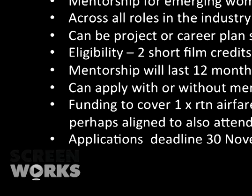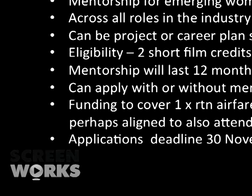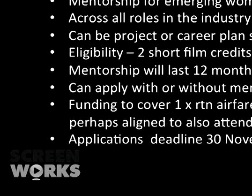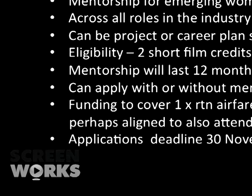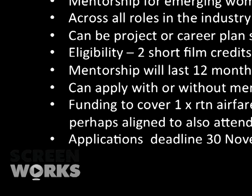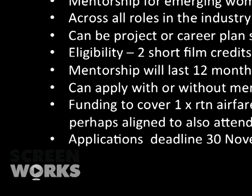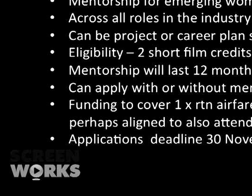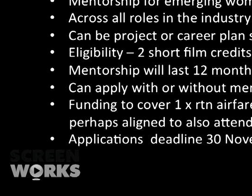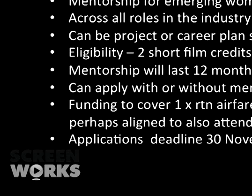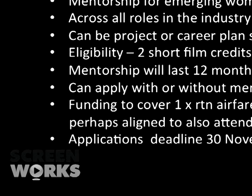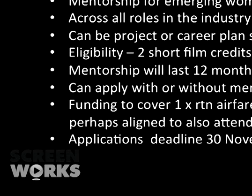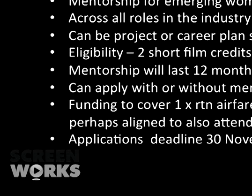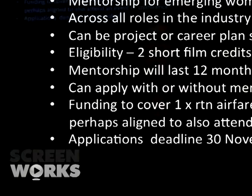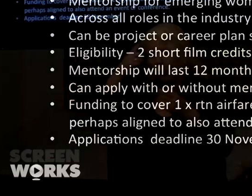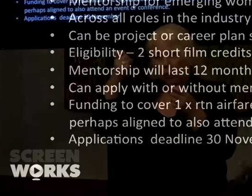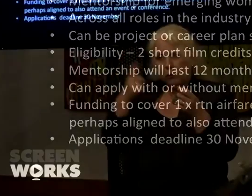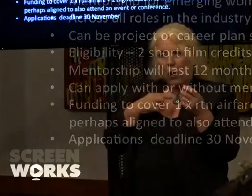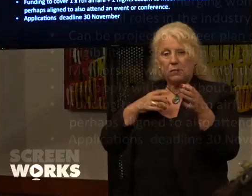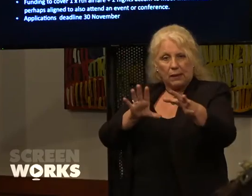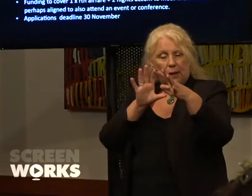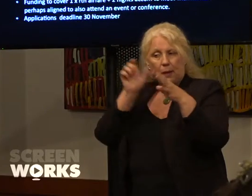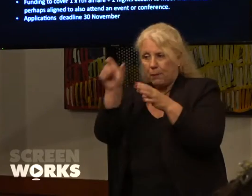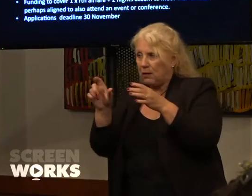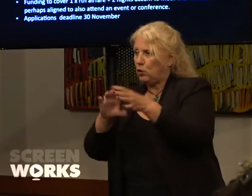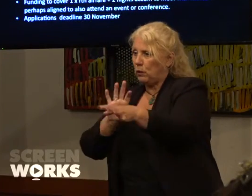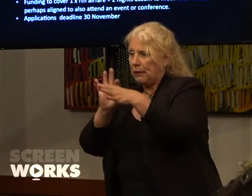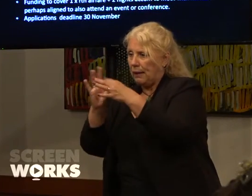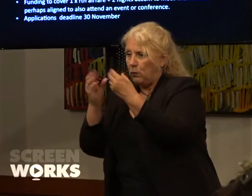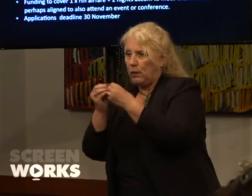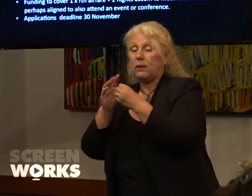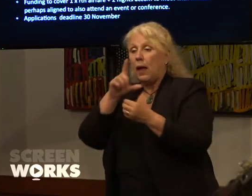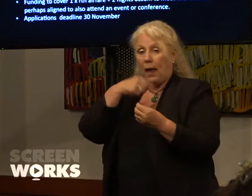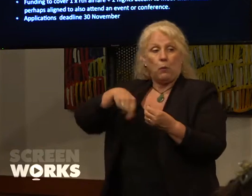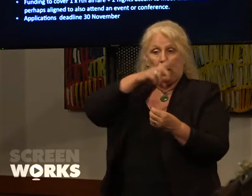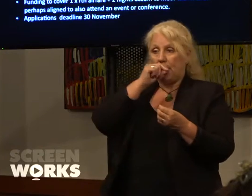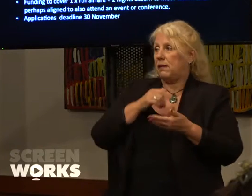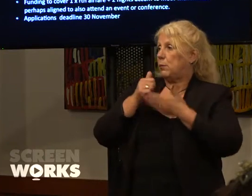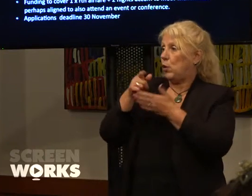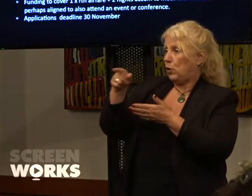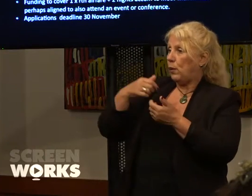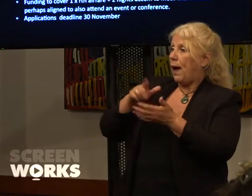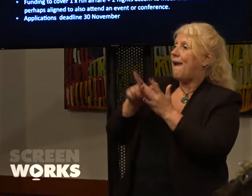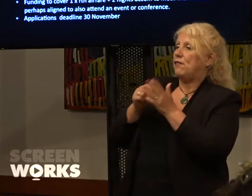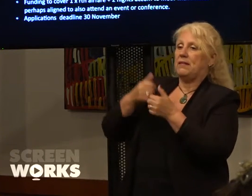either proposed or connected with already and we can support you if yours is a successful application.